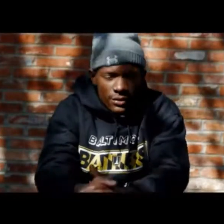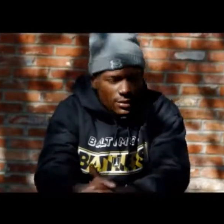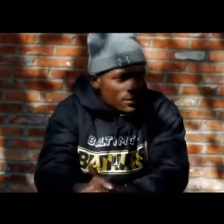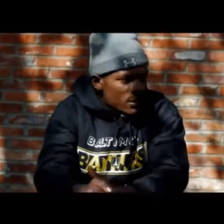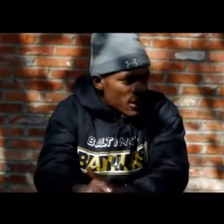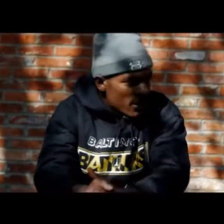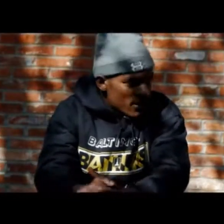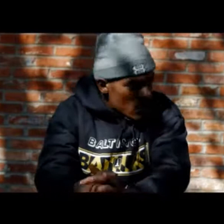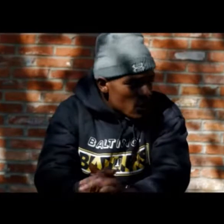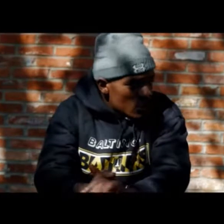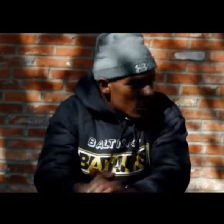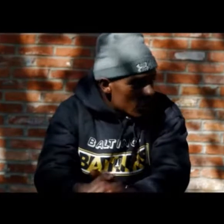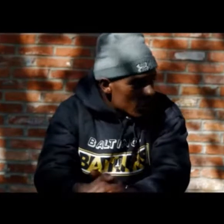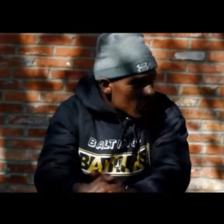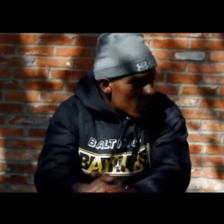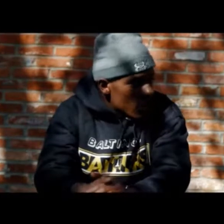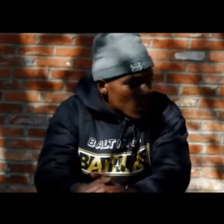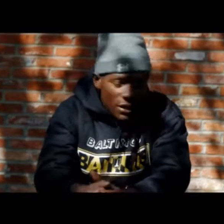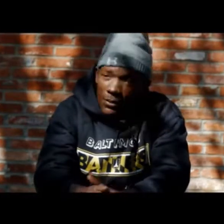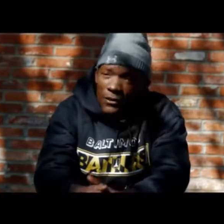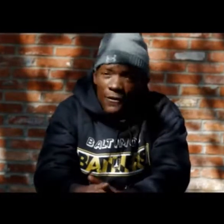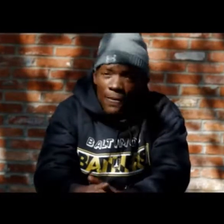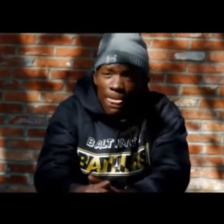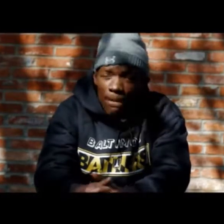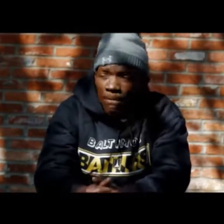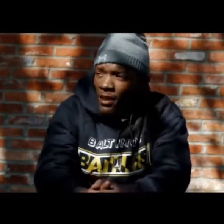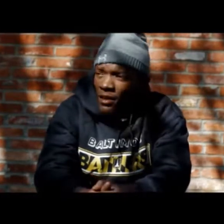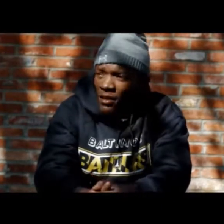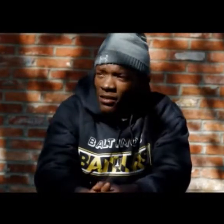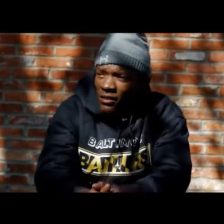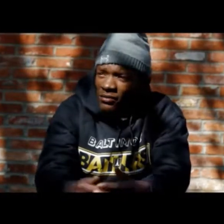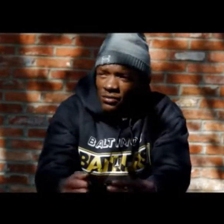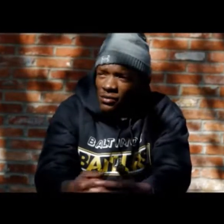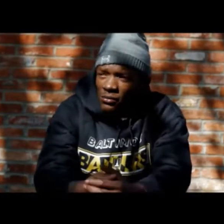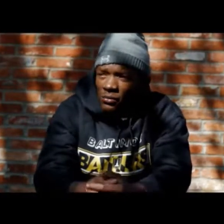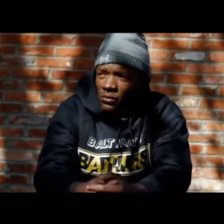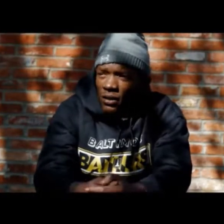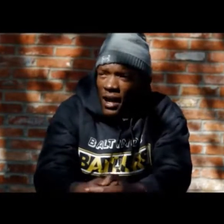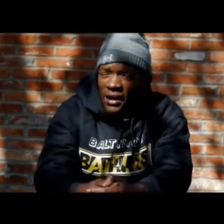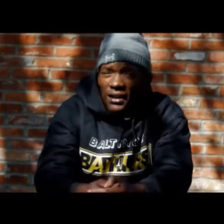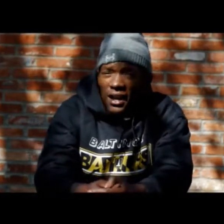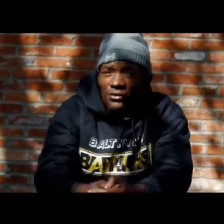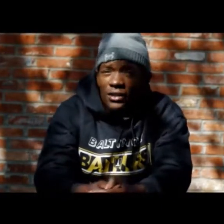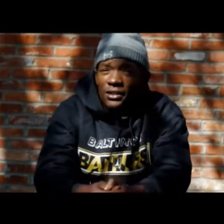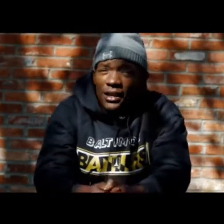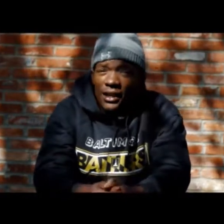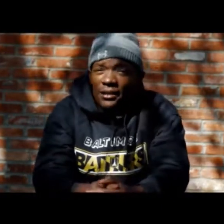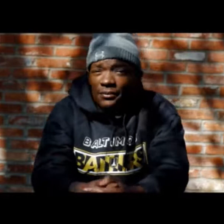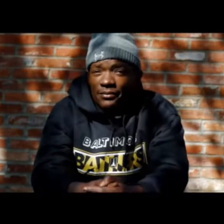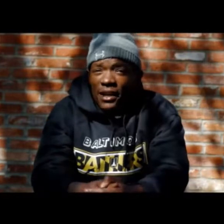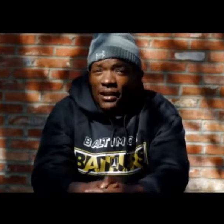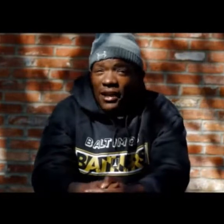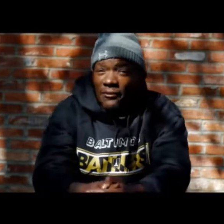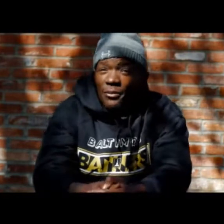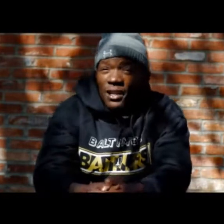sessions went on with savage during the bti meetings you can see he started opening up he started sharing a lot of a lot of